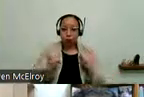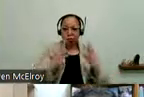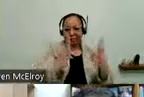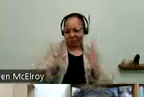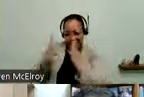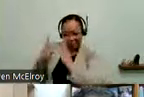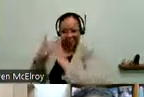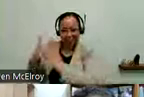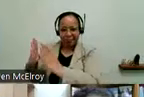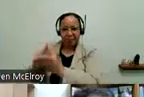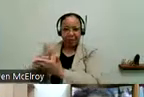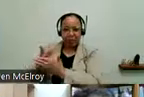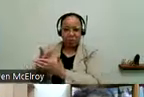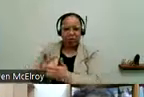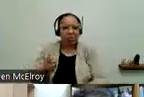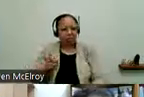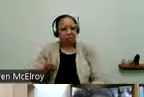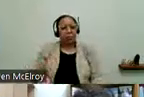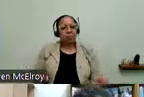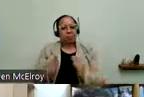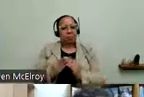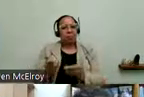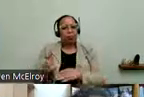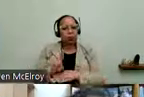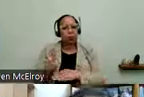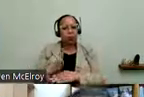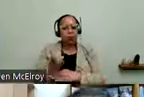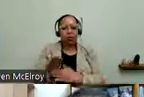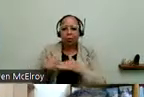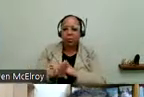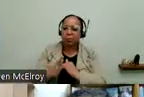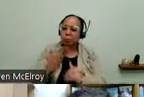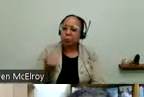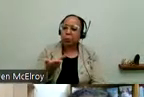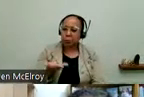kitchen. It makes is more accessible.